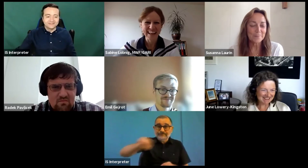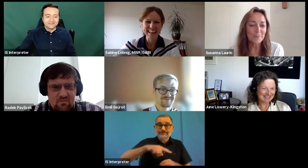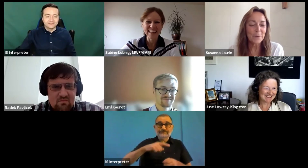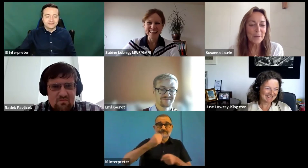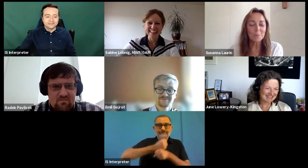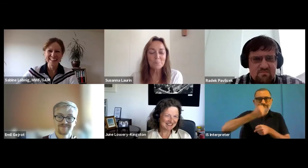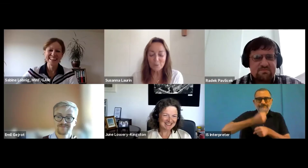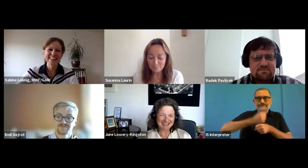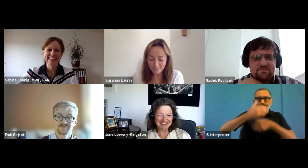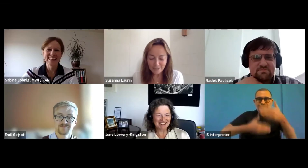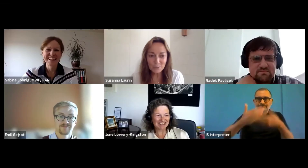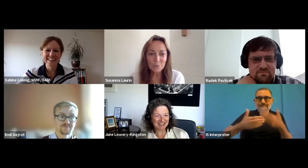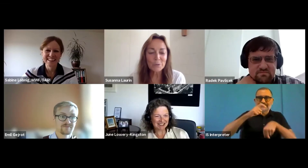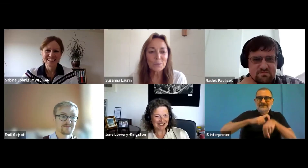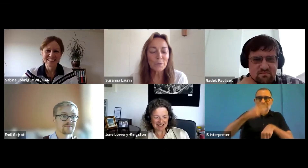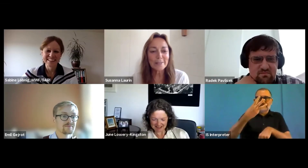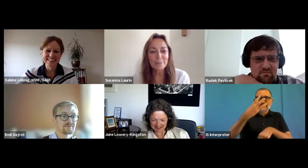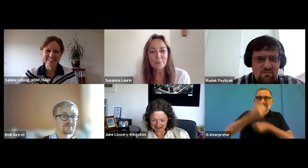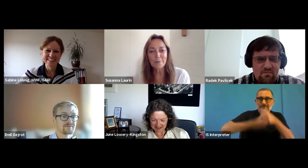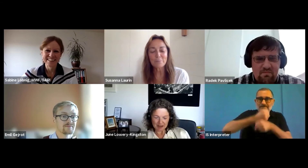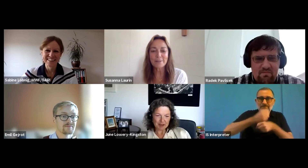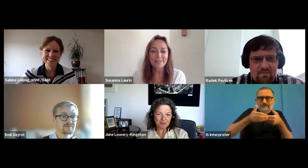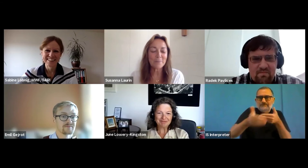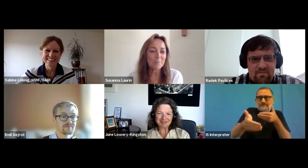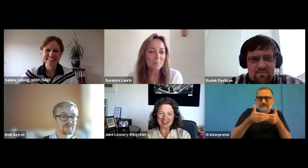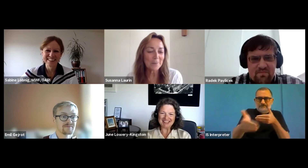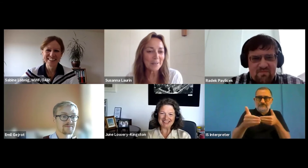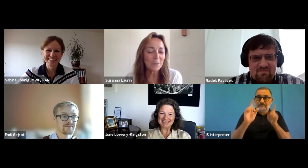So okay, we managed to create a birthday present. I'm happy about that.